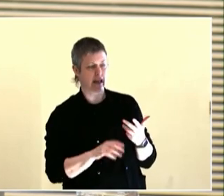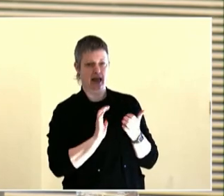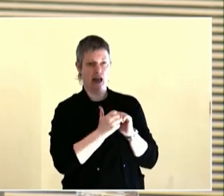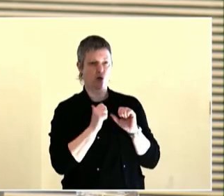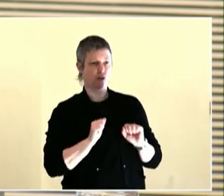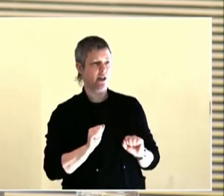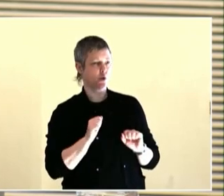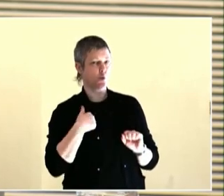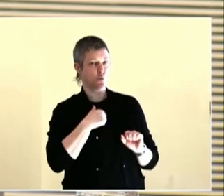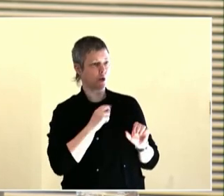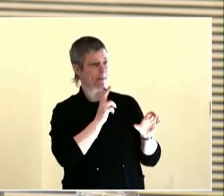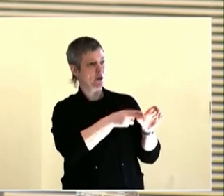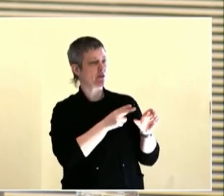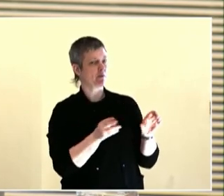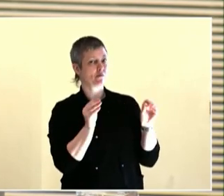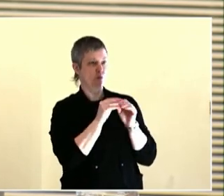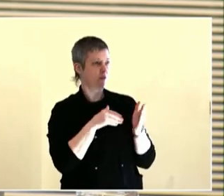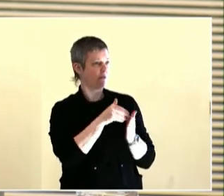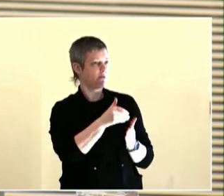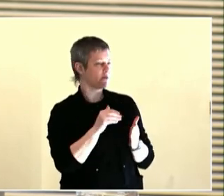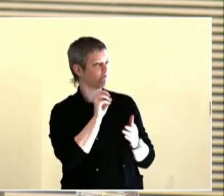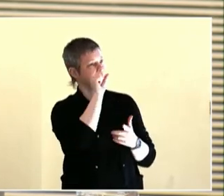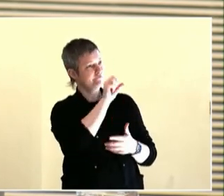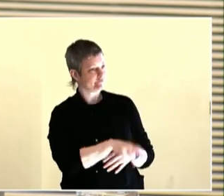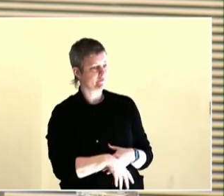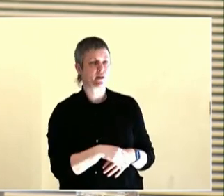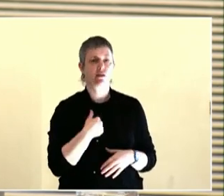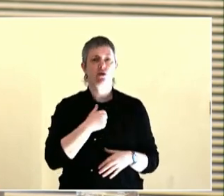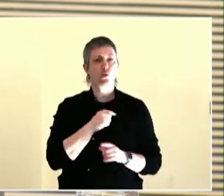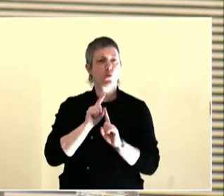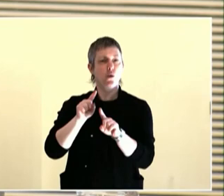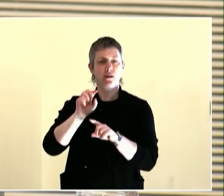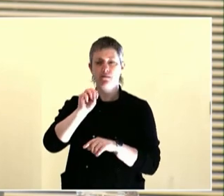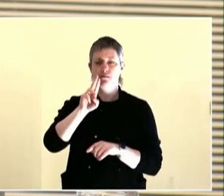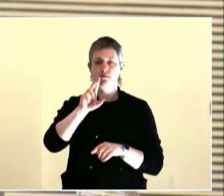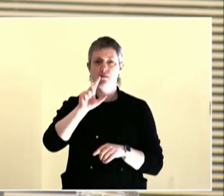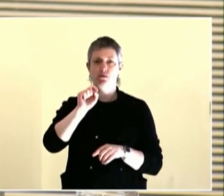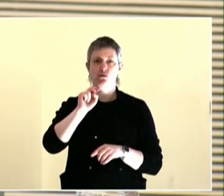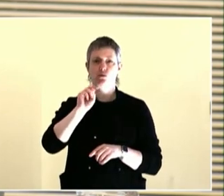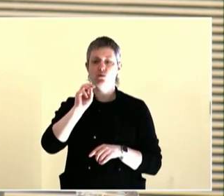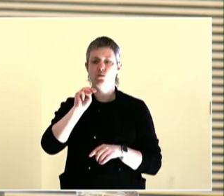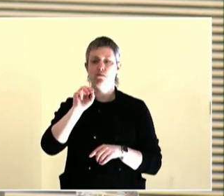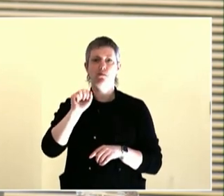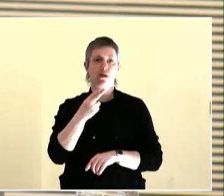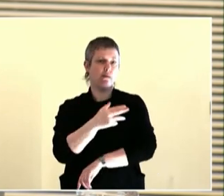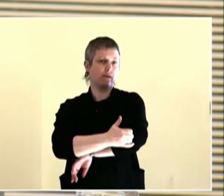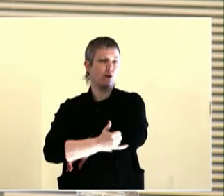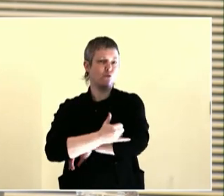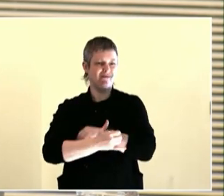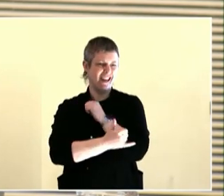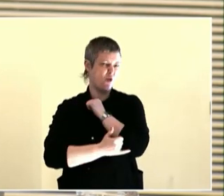City of Portland also recognized that many of those neighbor associations did not help the people of their communities,